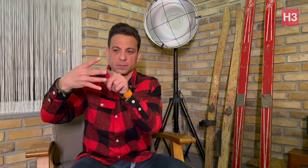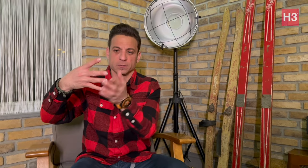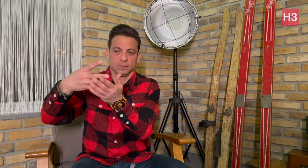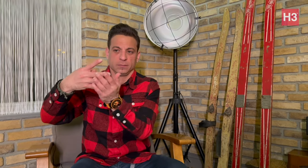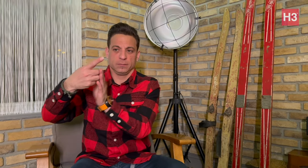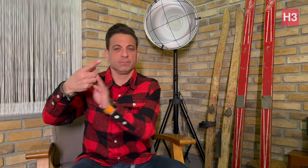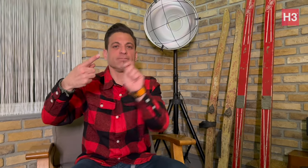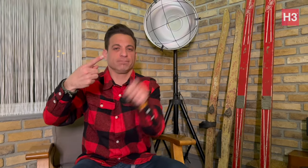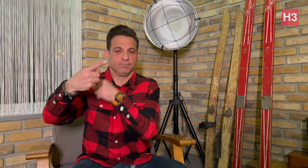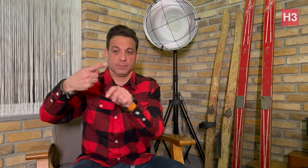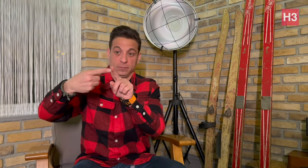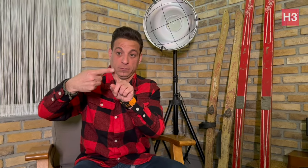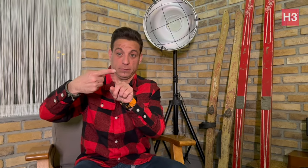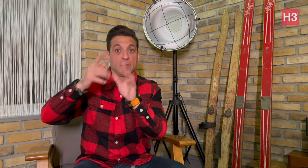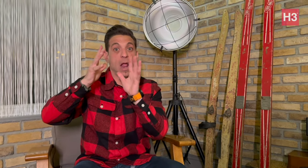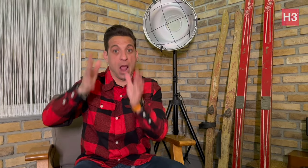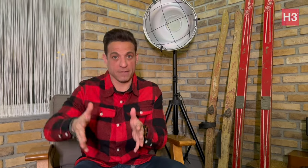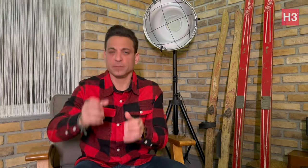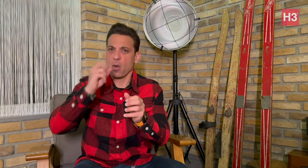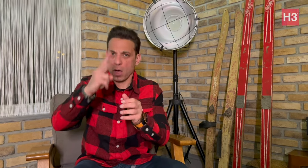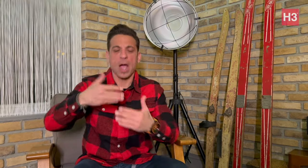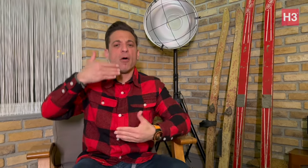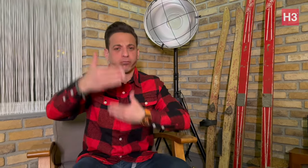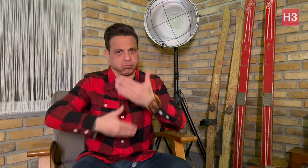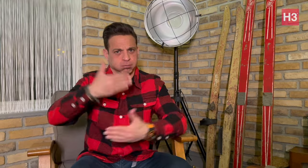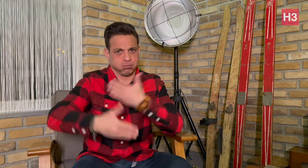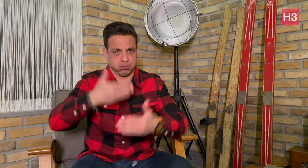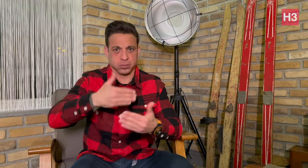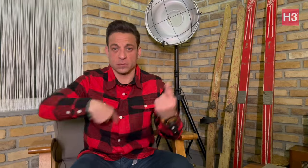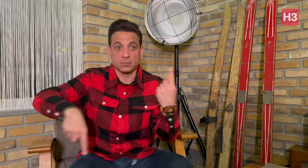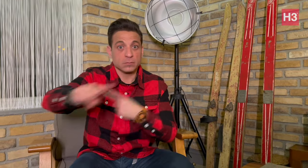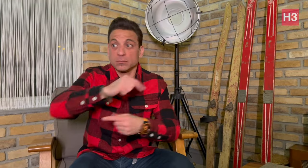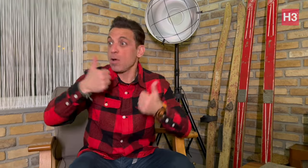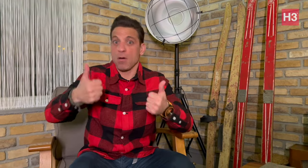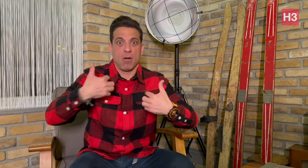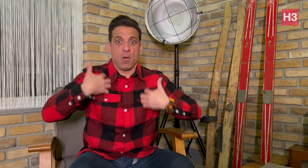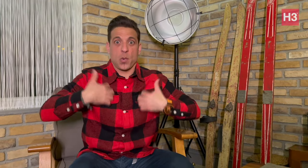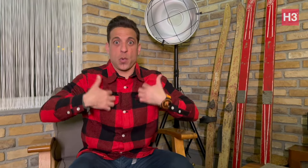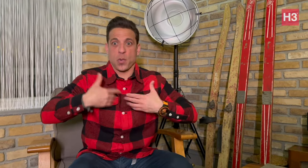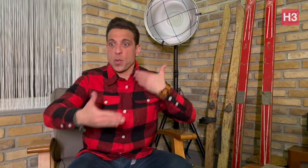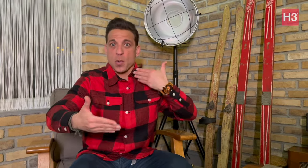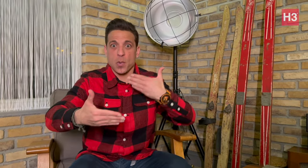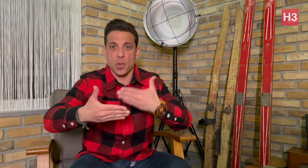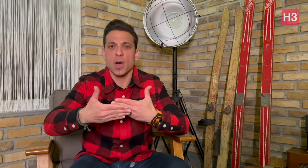there were only three left. [Memnos]: There was one event that was going to happen but when it was almost time and the athletes were getting excited,